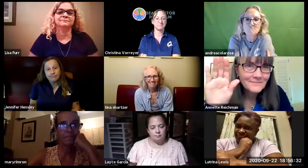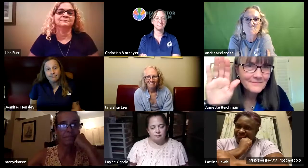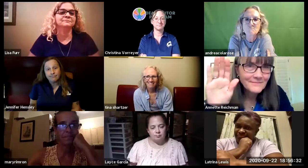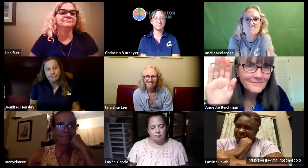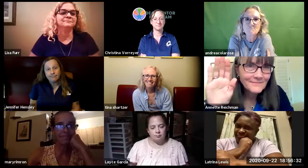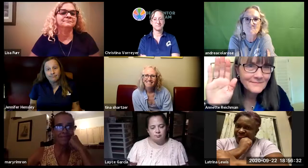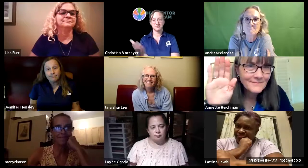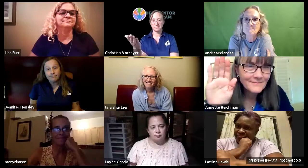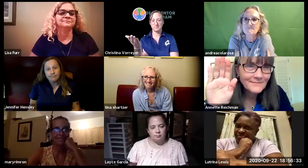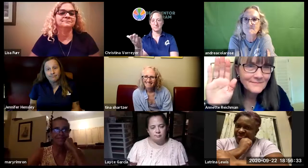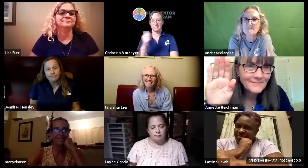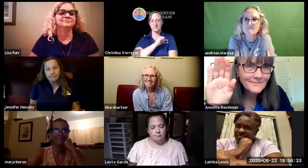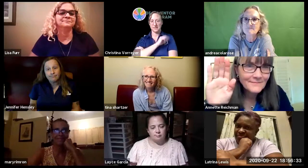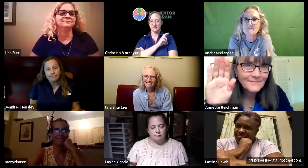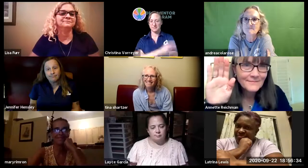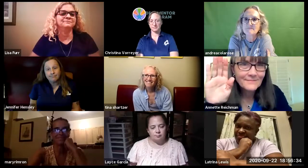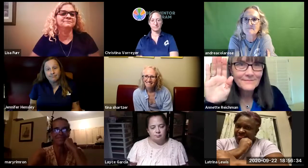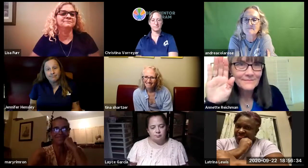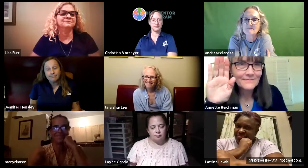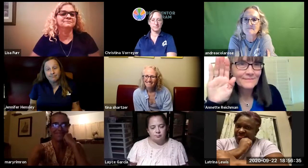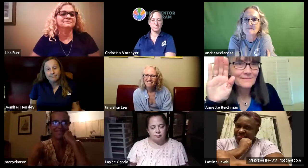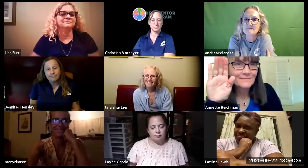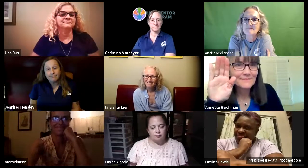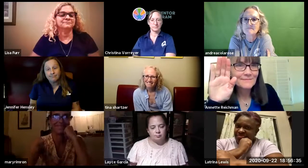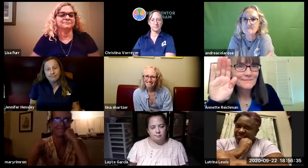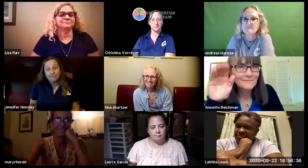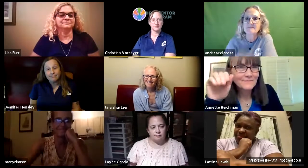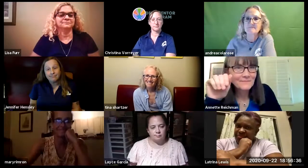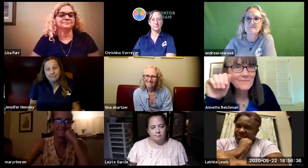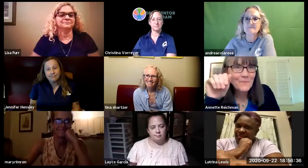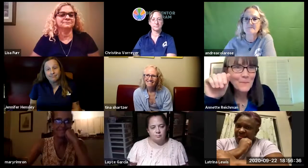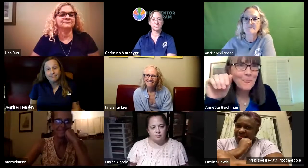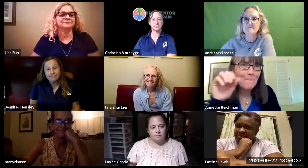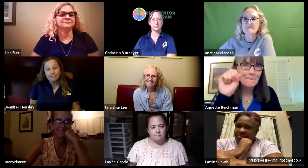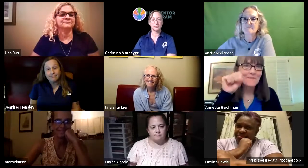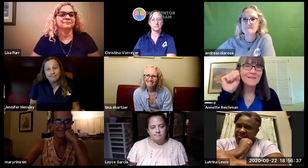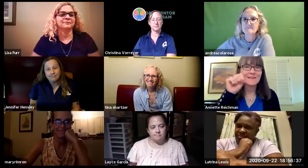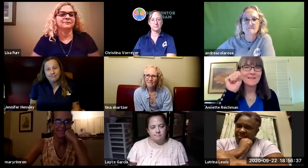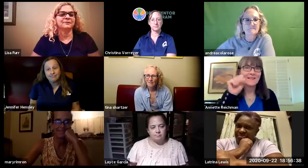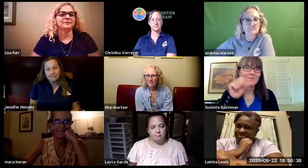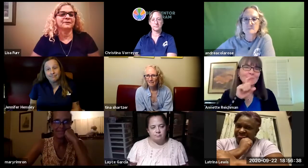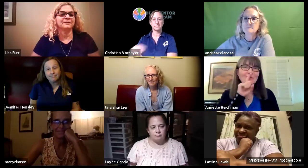hometown it looks like annette can answer that